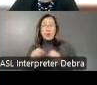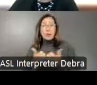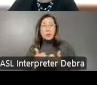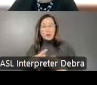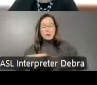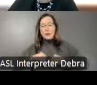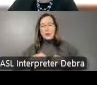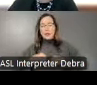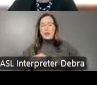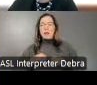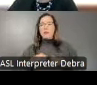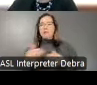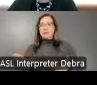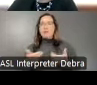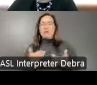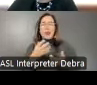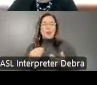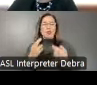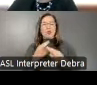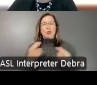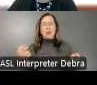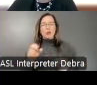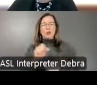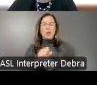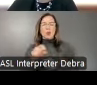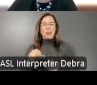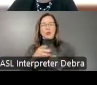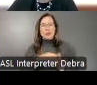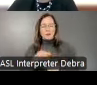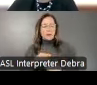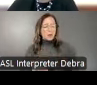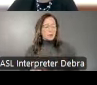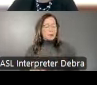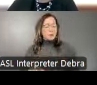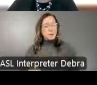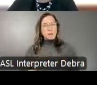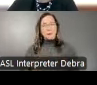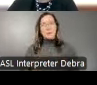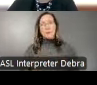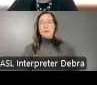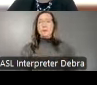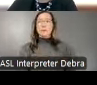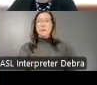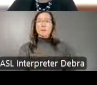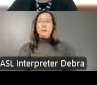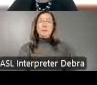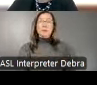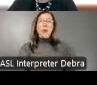invitation and resources to work in this realm. This portfolio of work will help pave the way